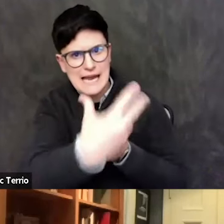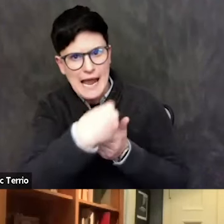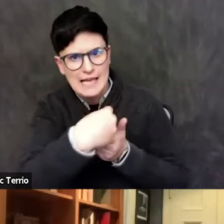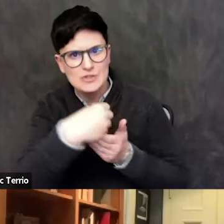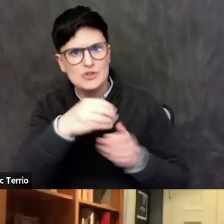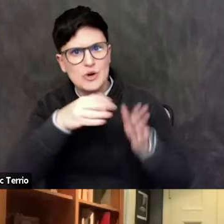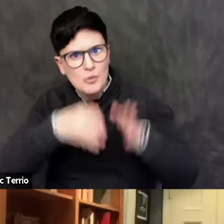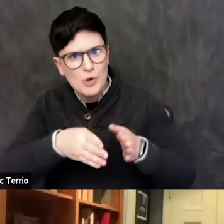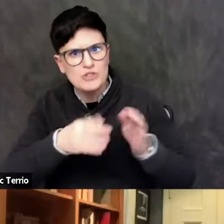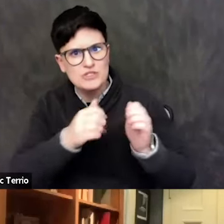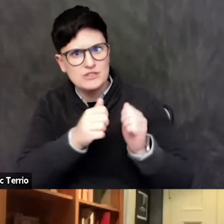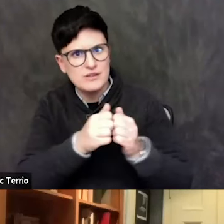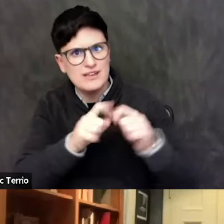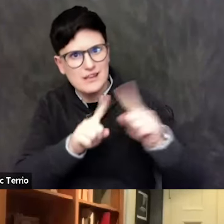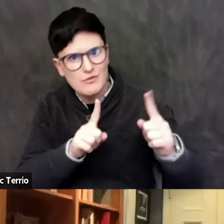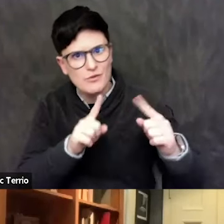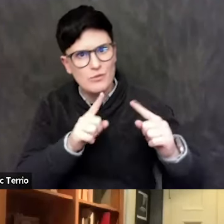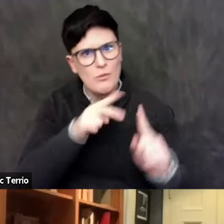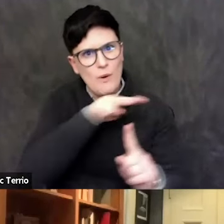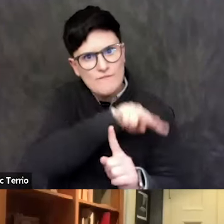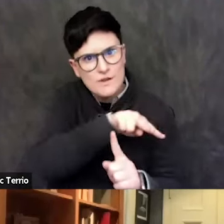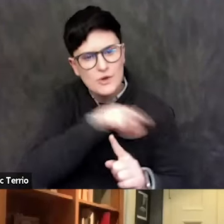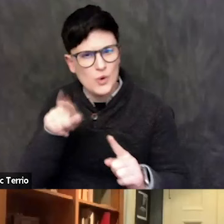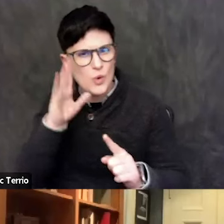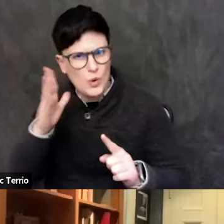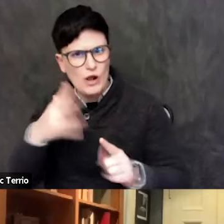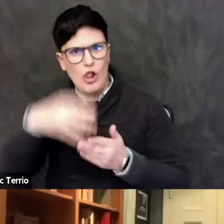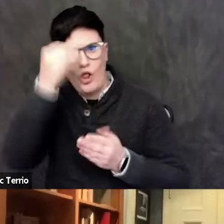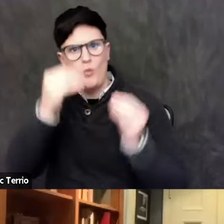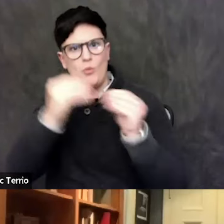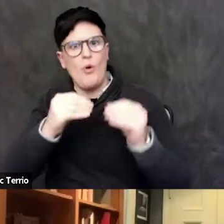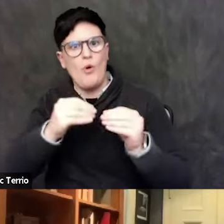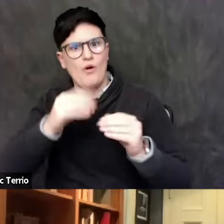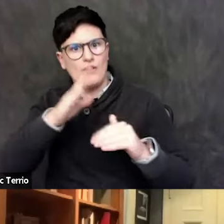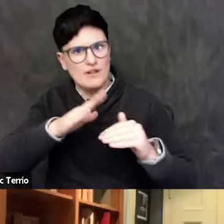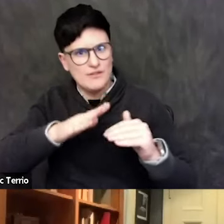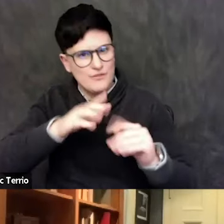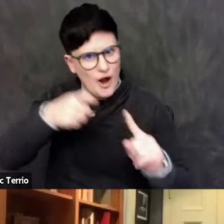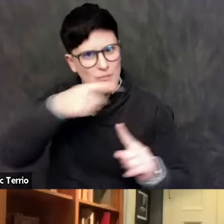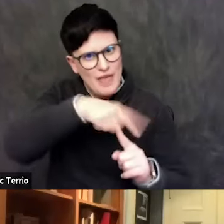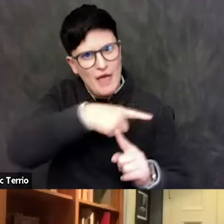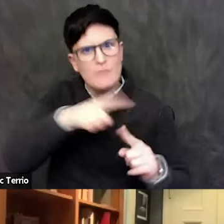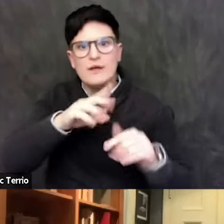That you'll learn more from people that have a different point of view from people that agree with you. And I tell 'em, I used to be a criminal trial lawyer.